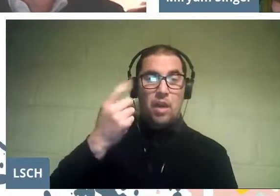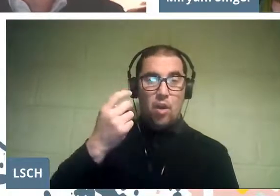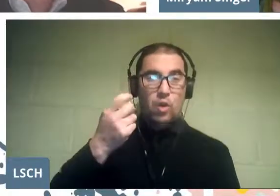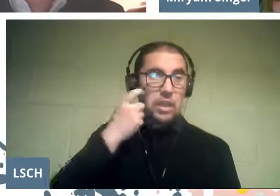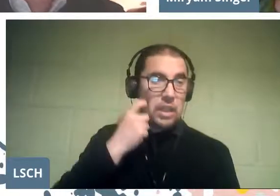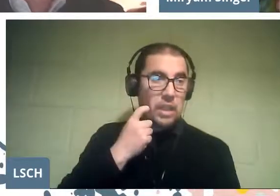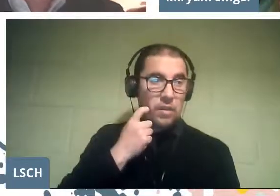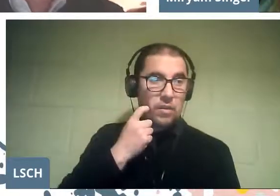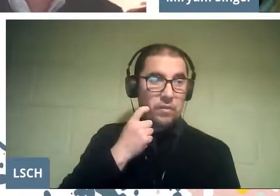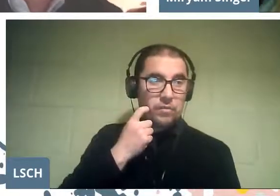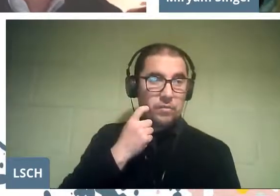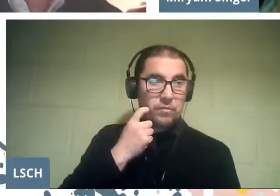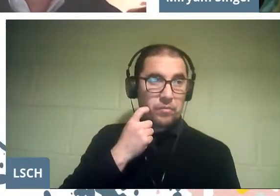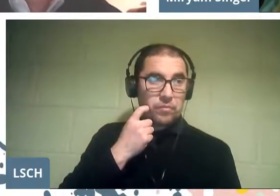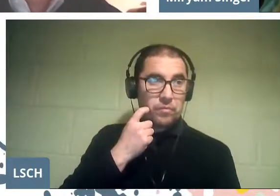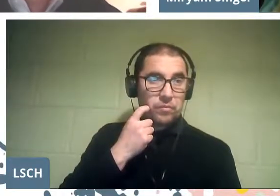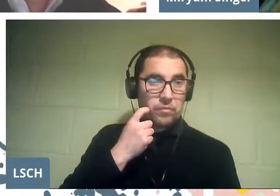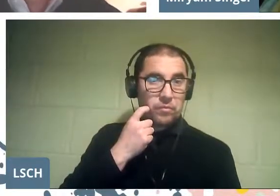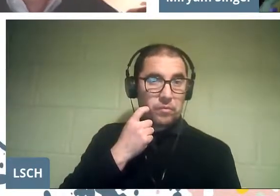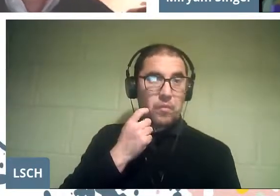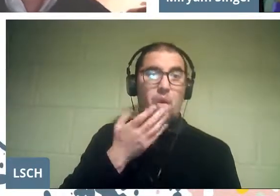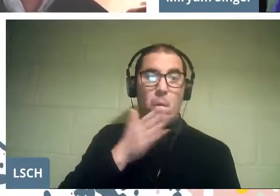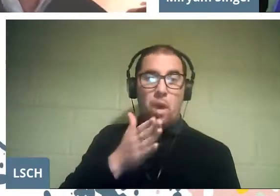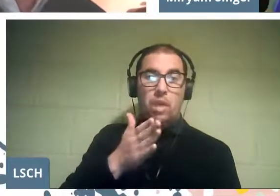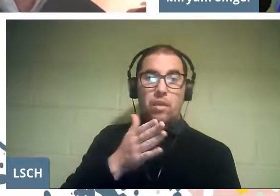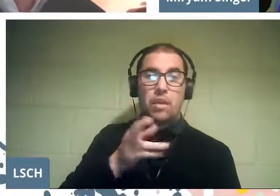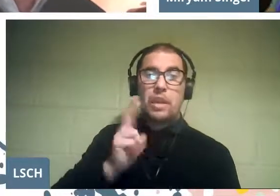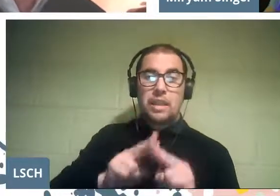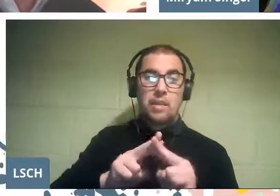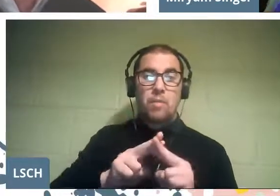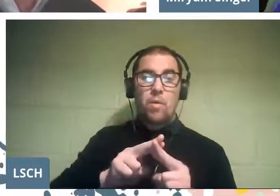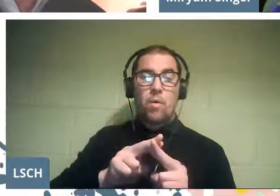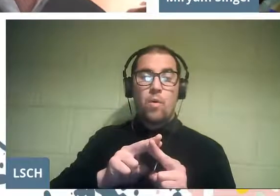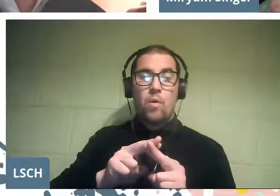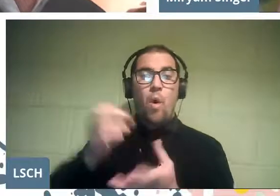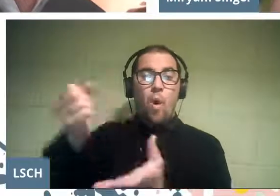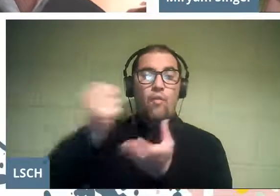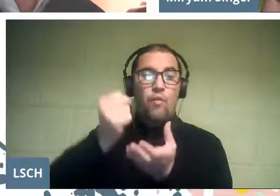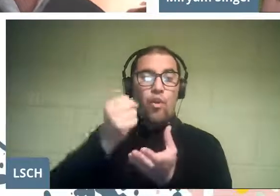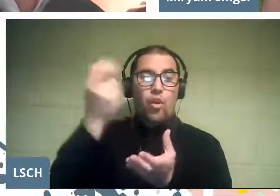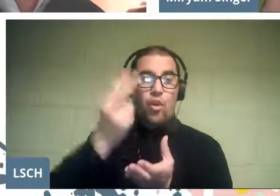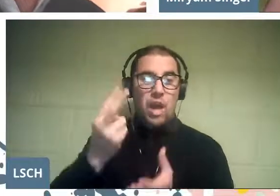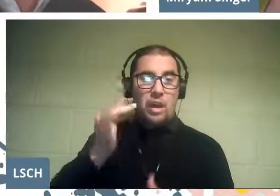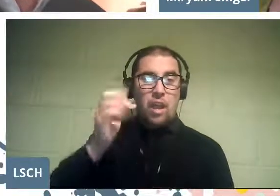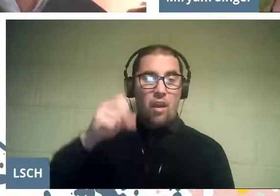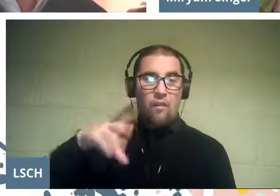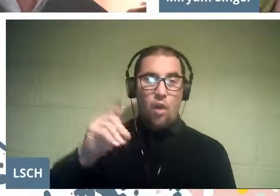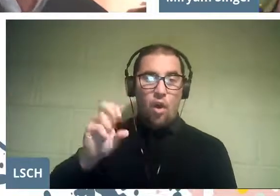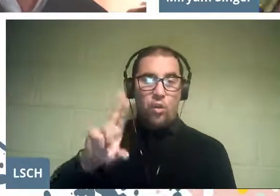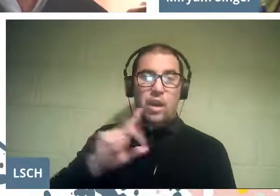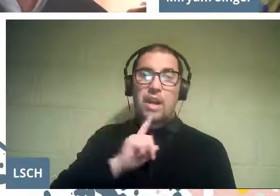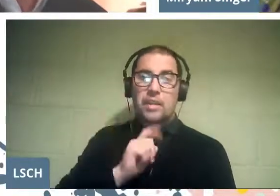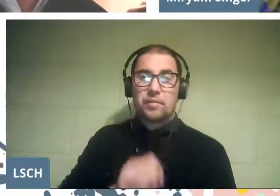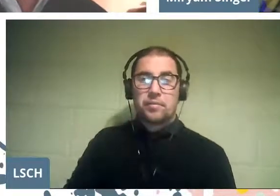We set it when we got a fundan, one fundanes is bigger than they have given,